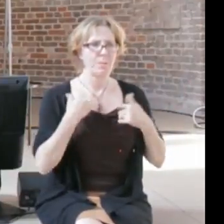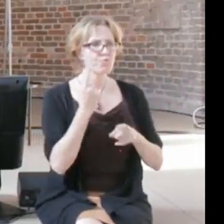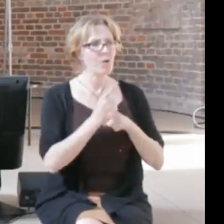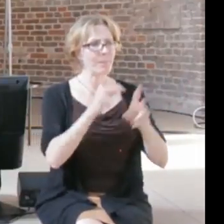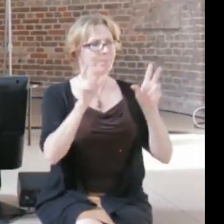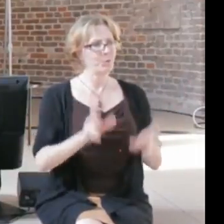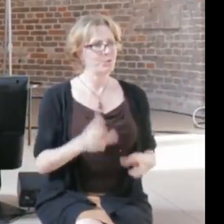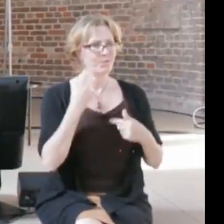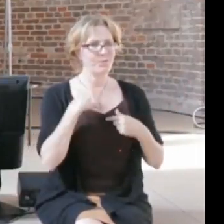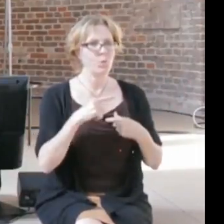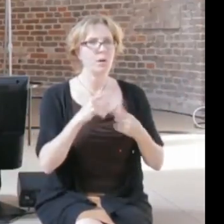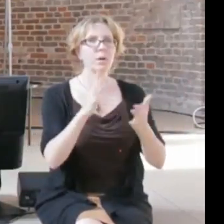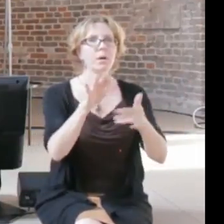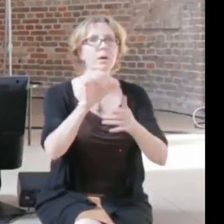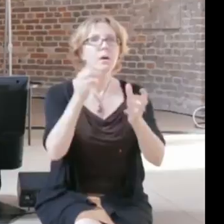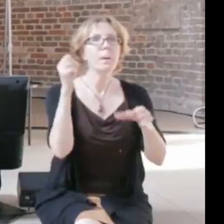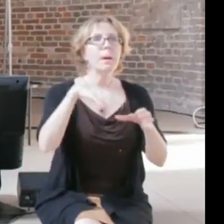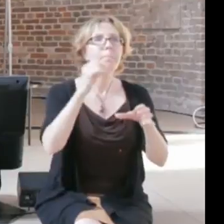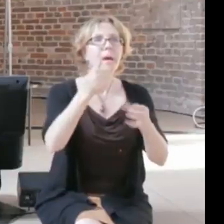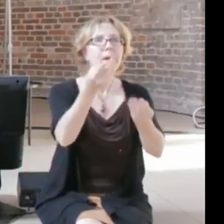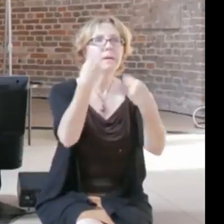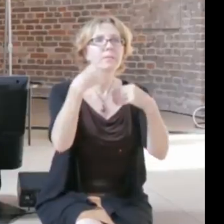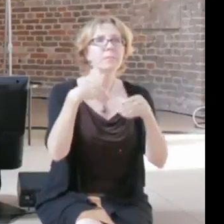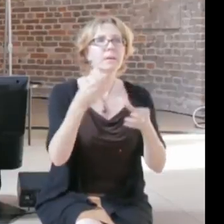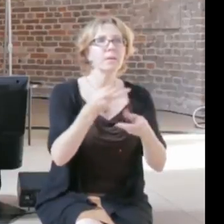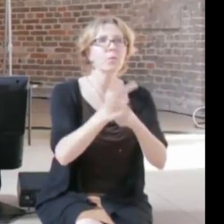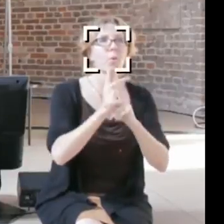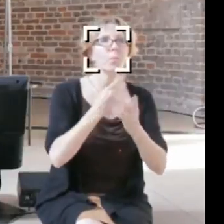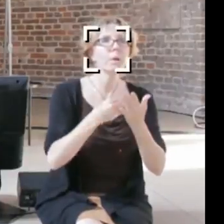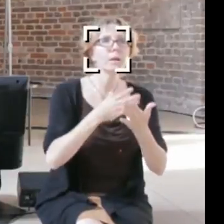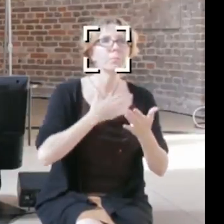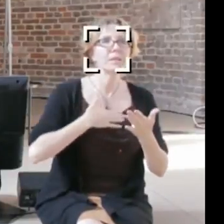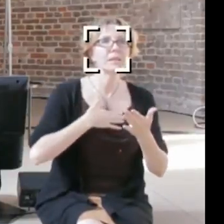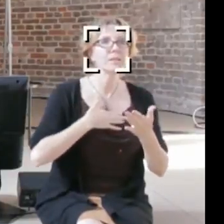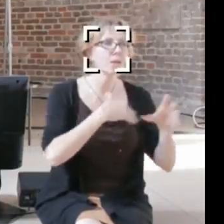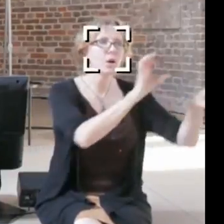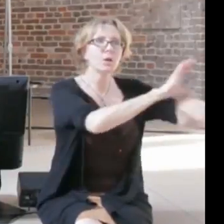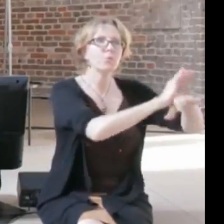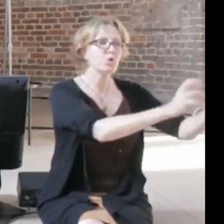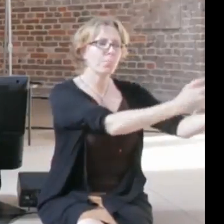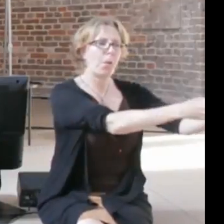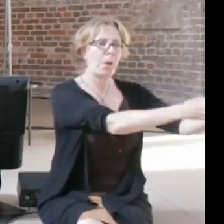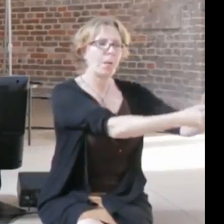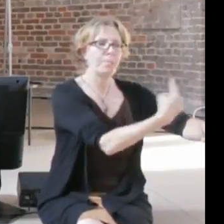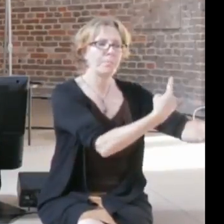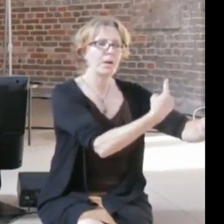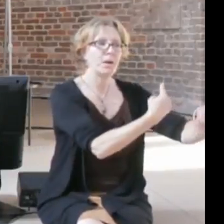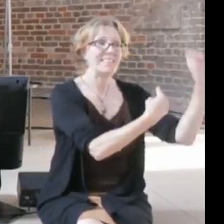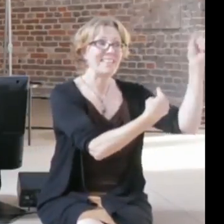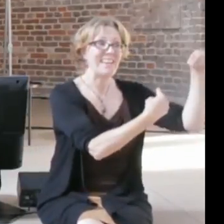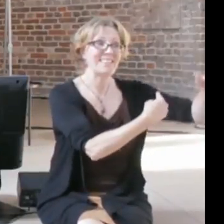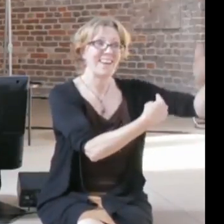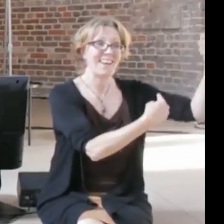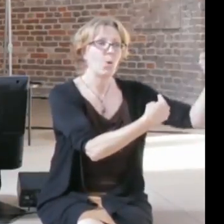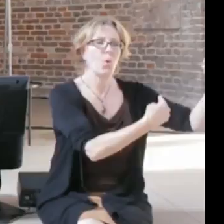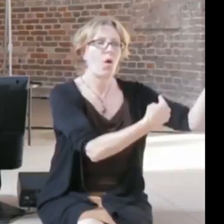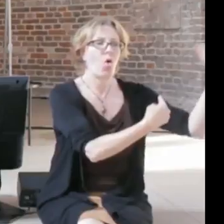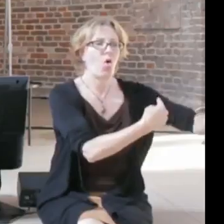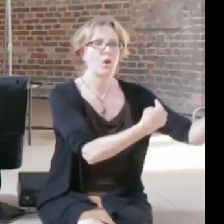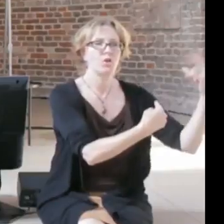direct government responsibility but where you can't just look away and say leave that to the finance industry they'll figure out some way.